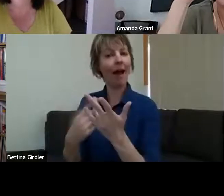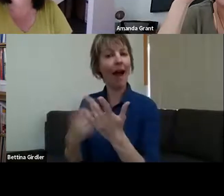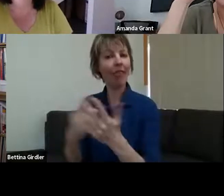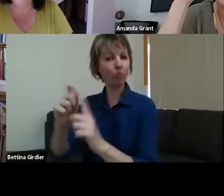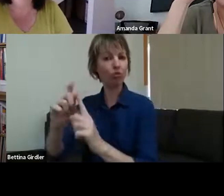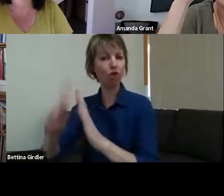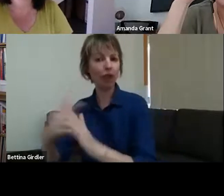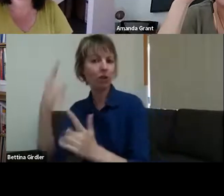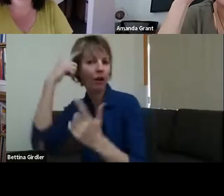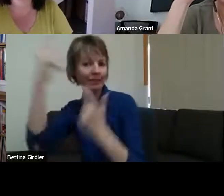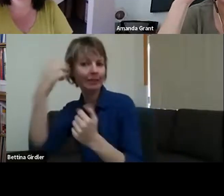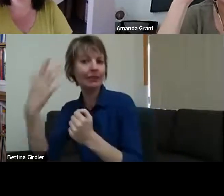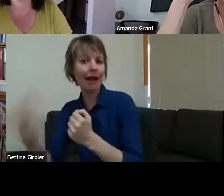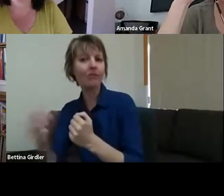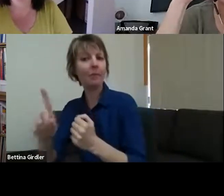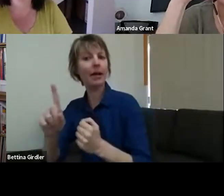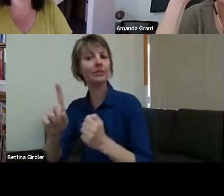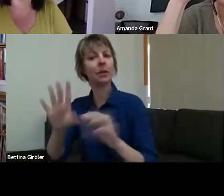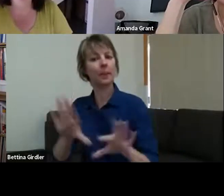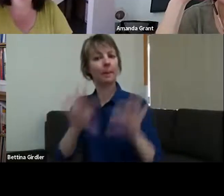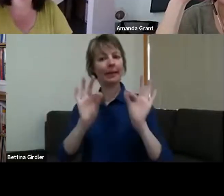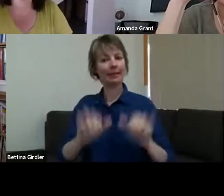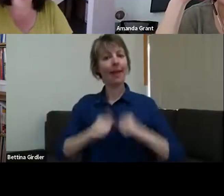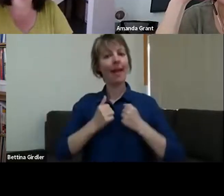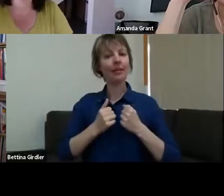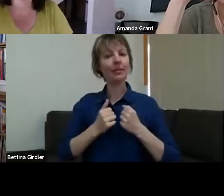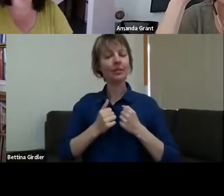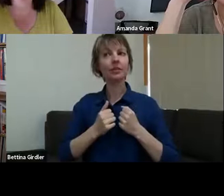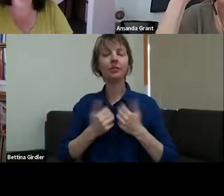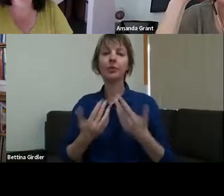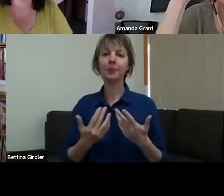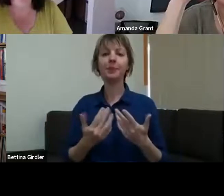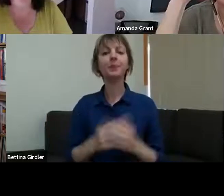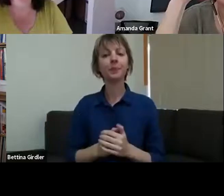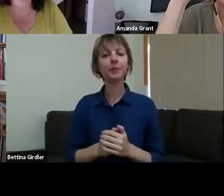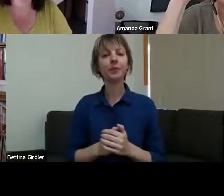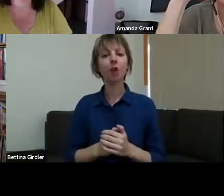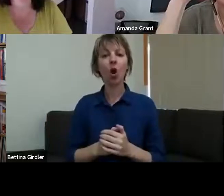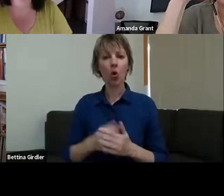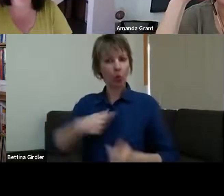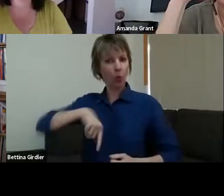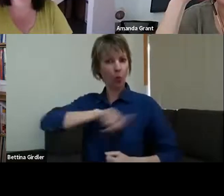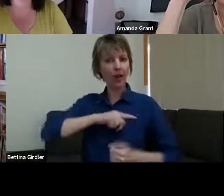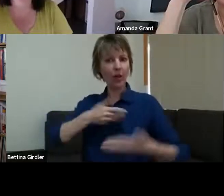infrastructure. And so we organised 12 artists to run, ultimately, 20